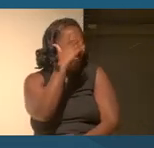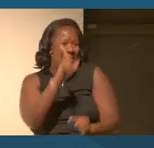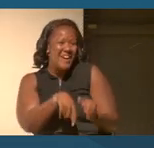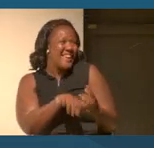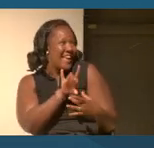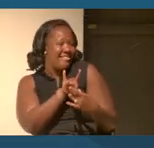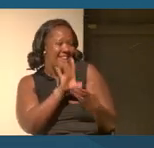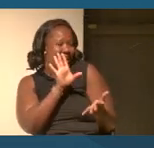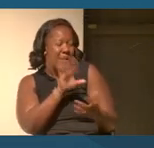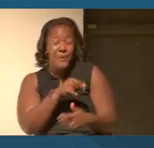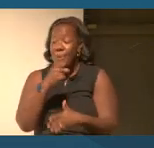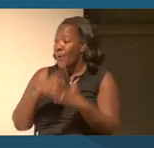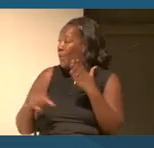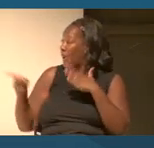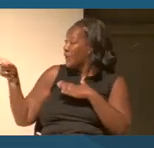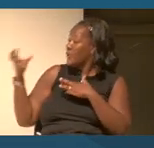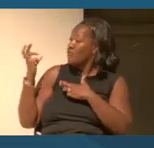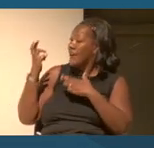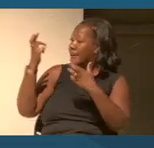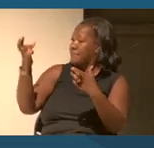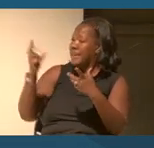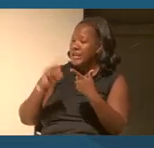What would you recommend to superintendents